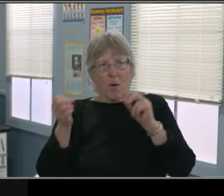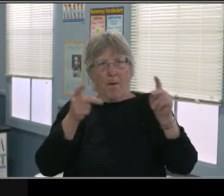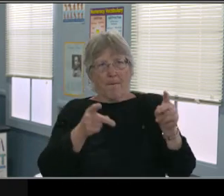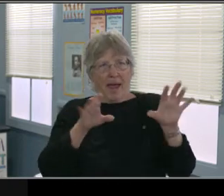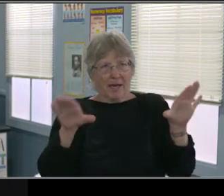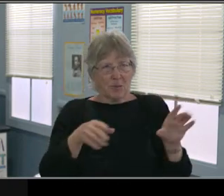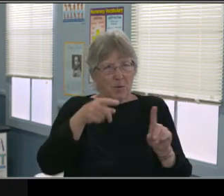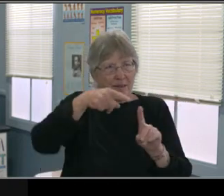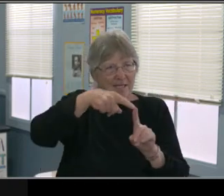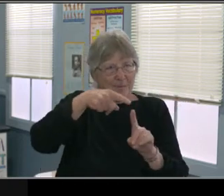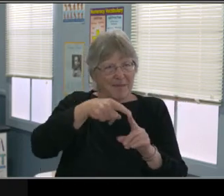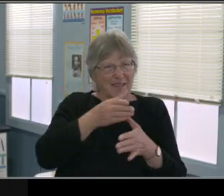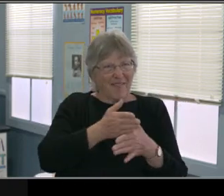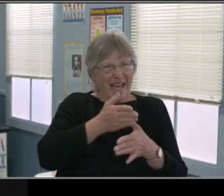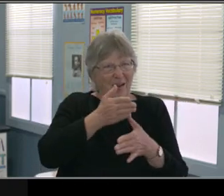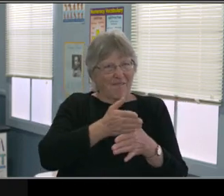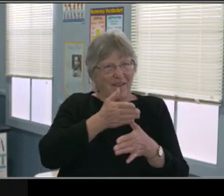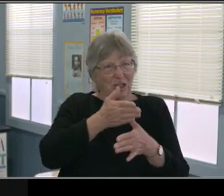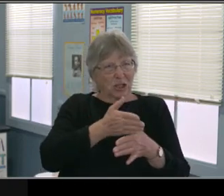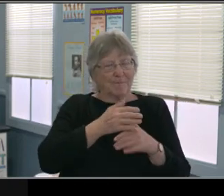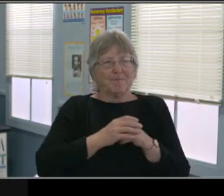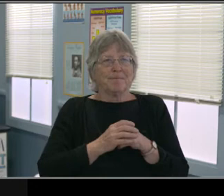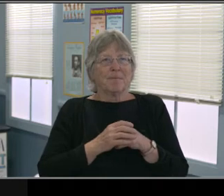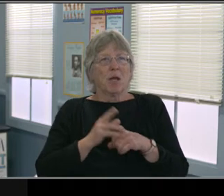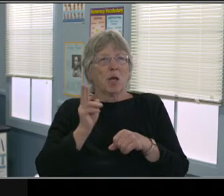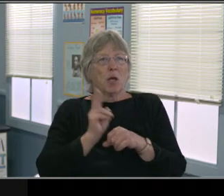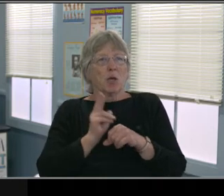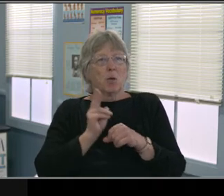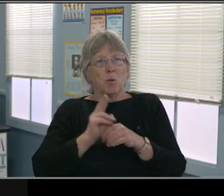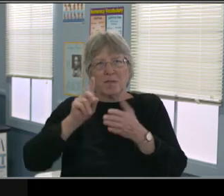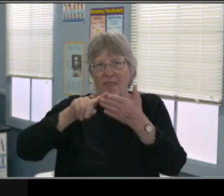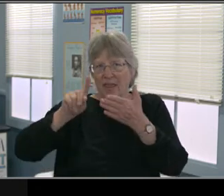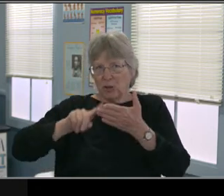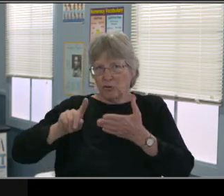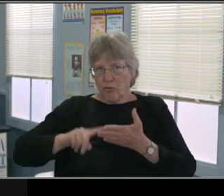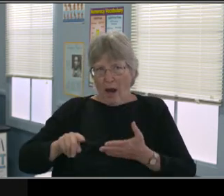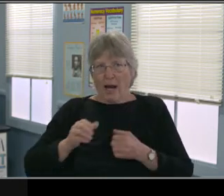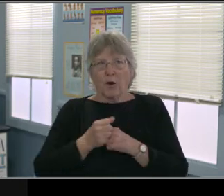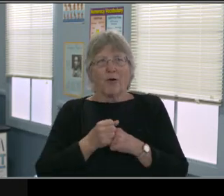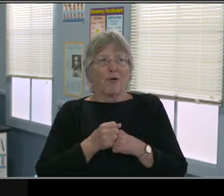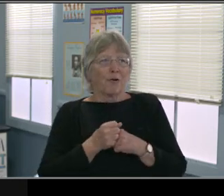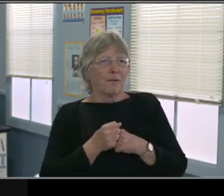Descriptions of each evaluation, procedure, assessment record, whatever was used to arrive at that conclusion.